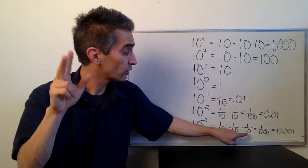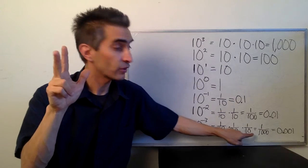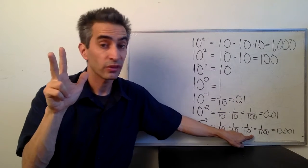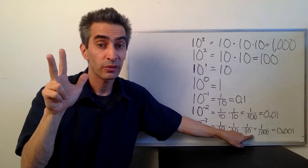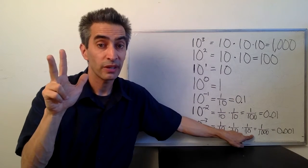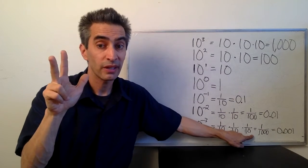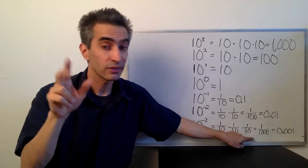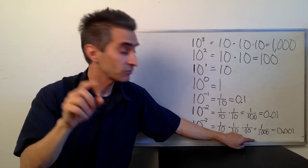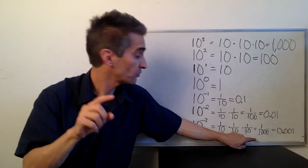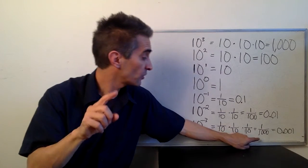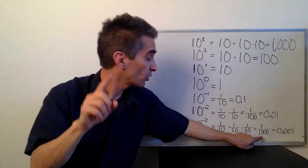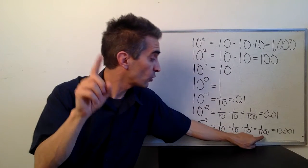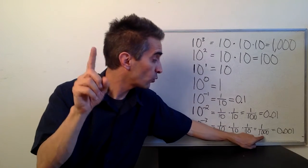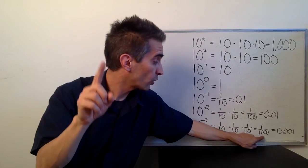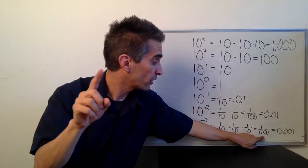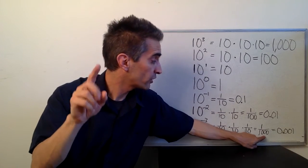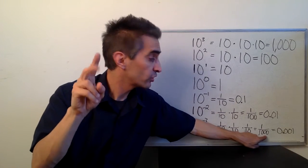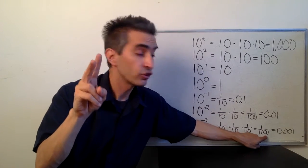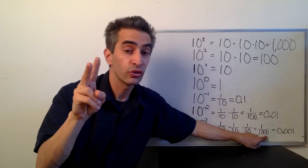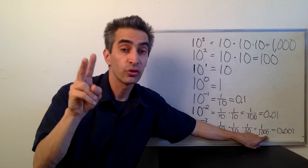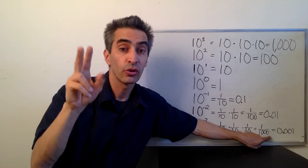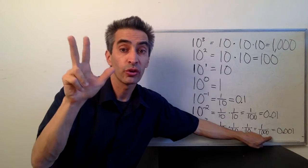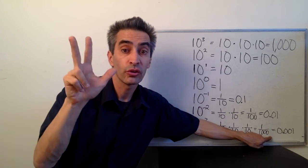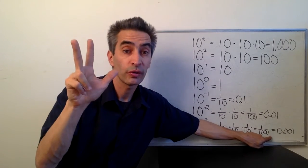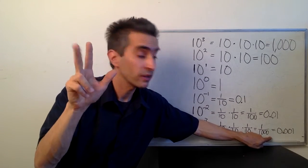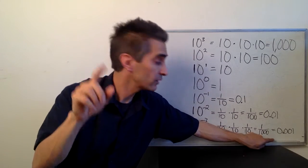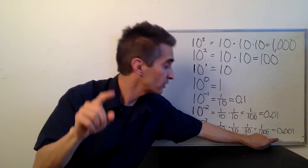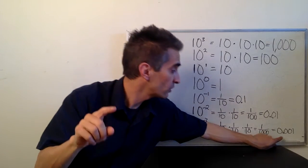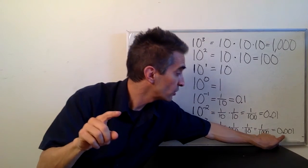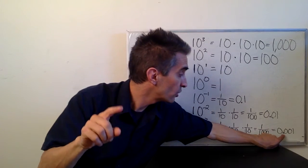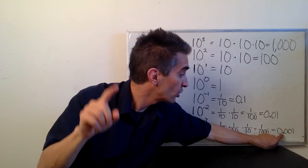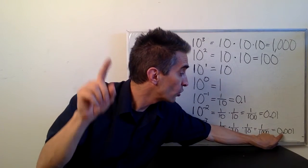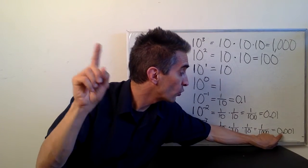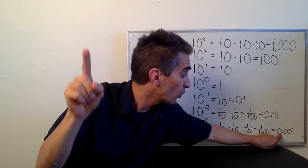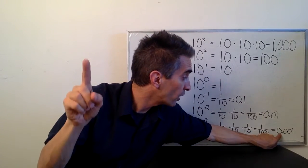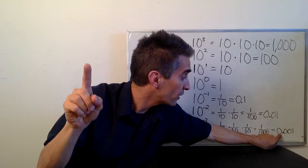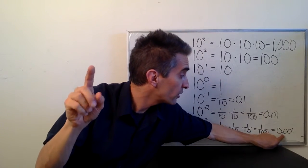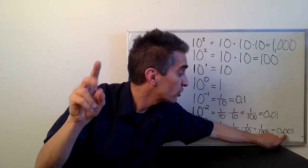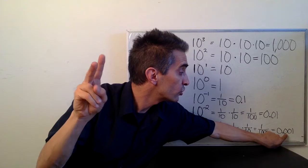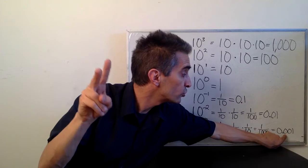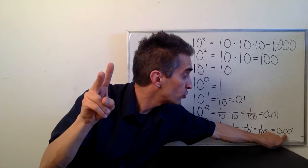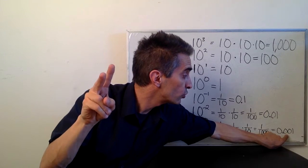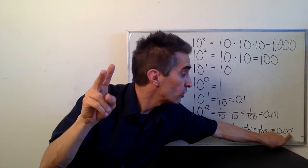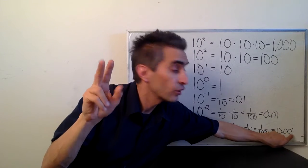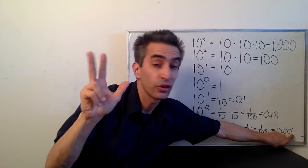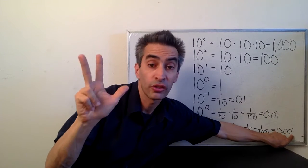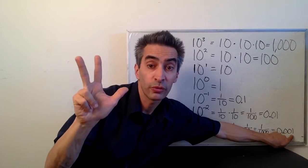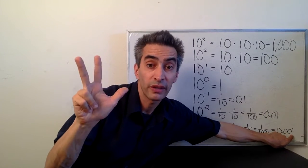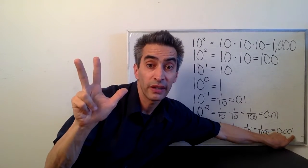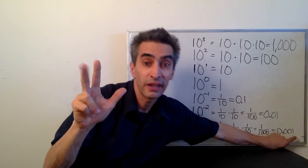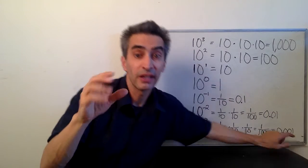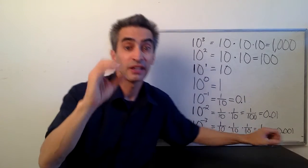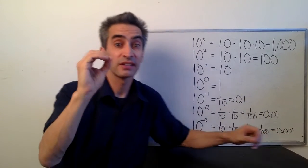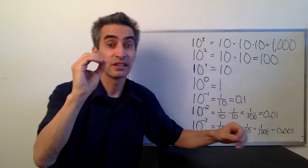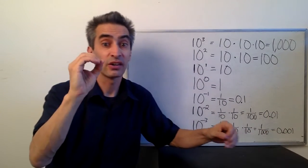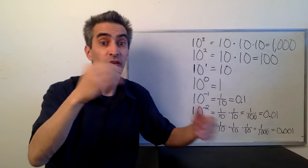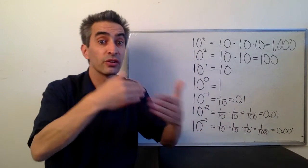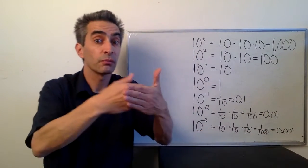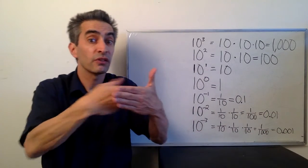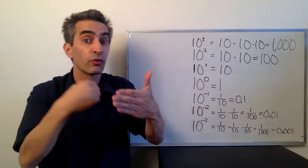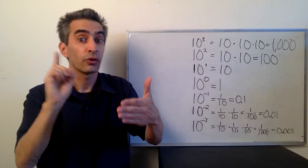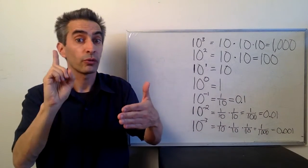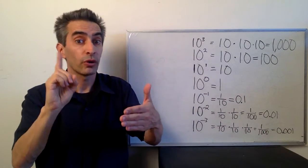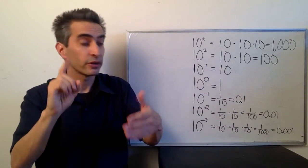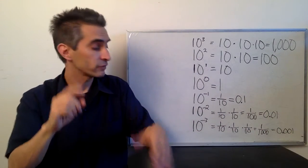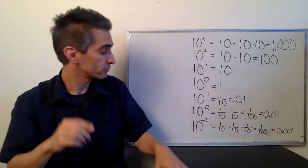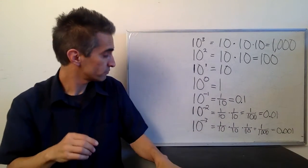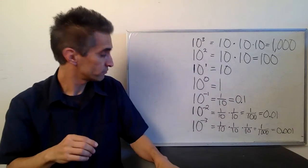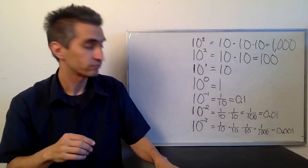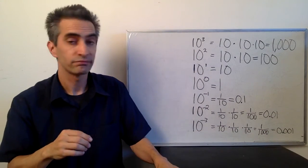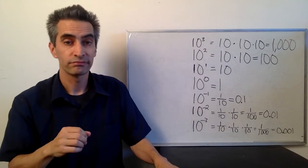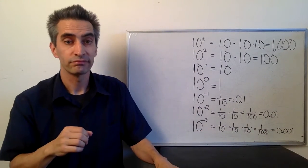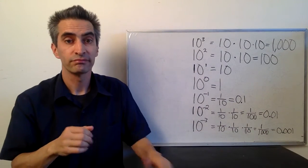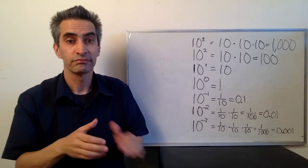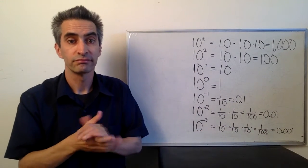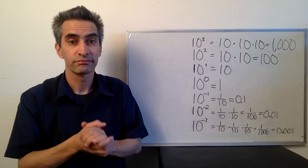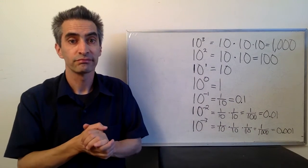1,2,3....1,2,3....and 1,2,3 in our final decimal answer. Three zeros before the 1.